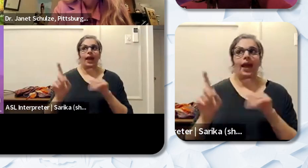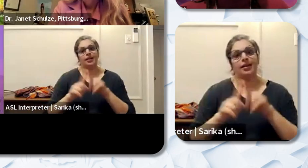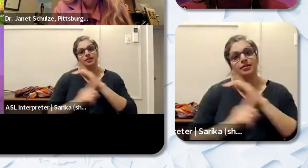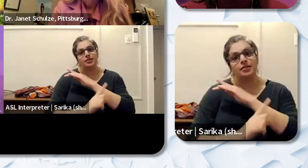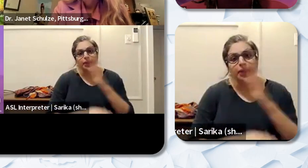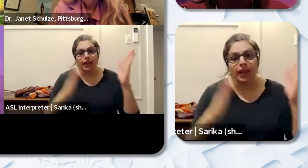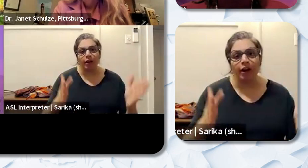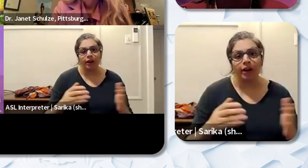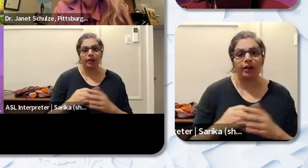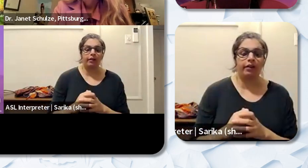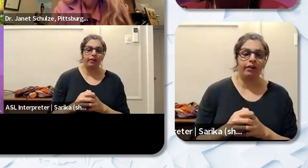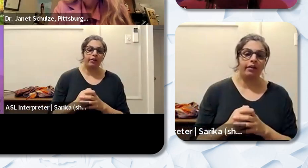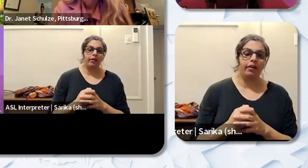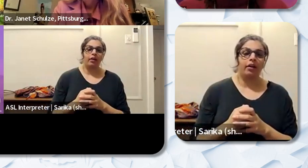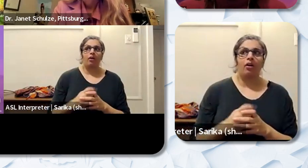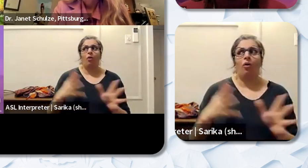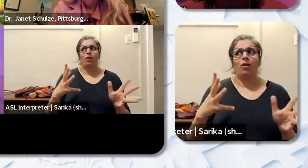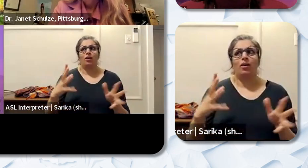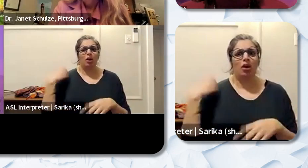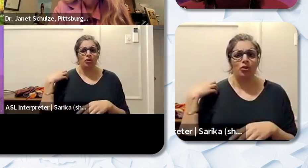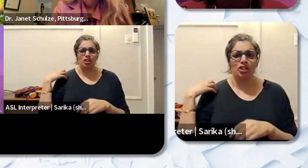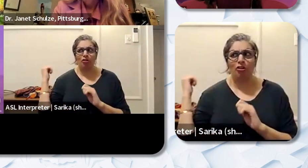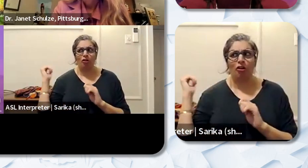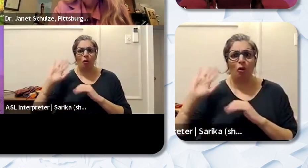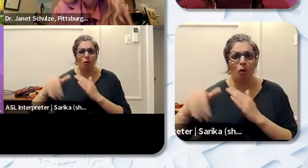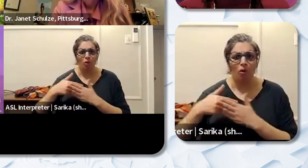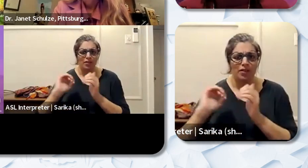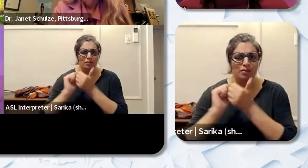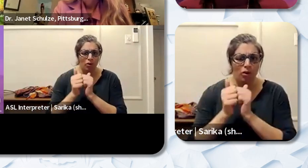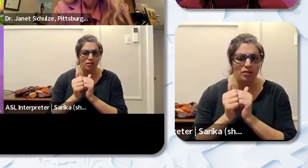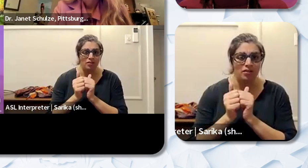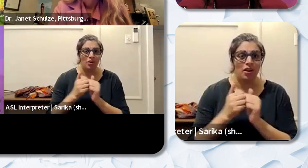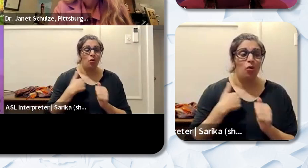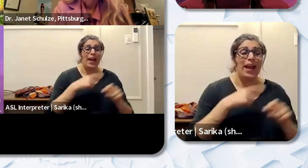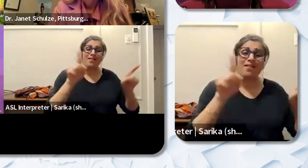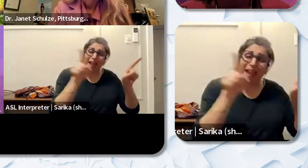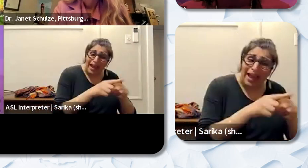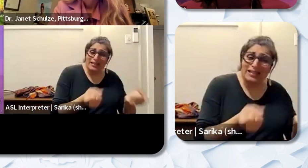or taking on all the sports right? They’re just as much education if not more most of the time